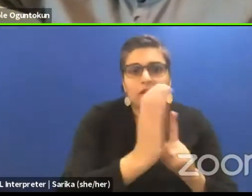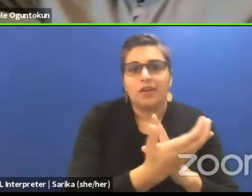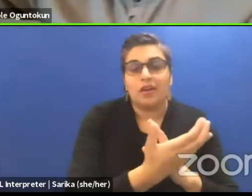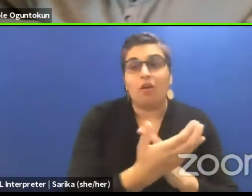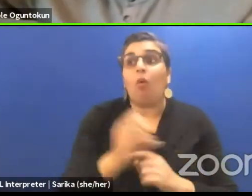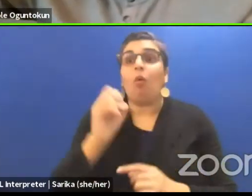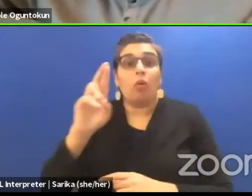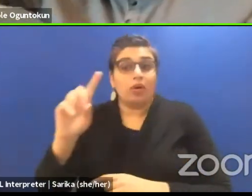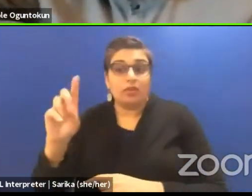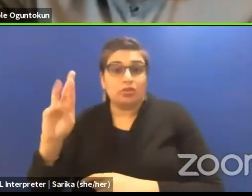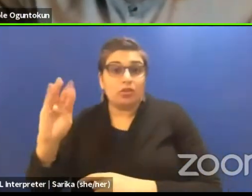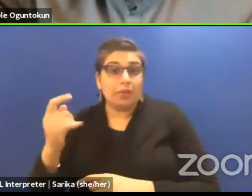and has gone to learn,